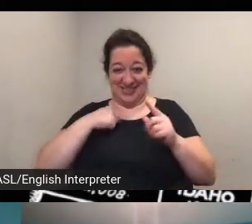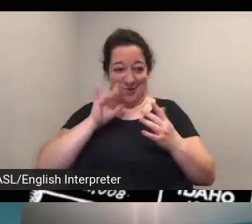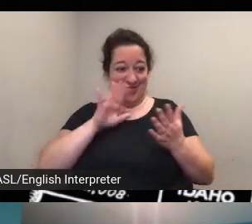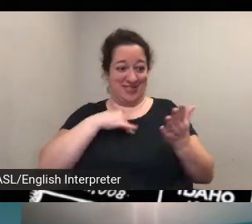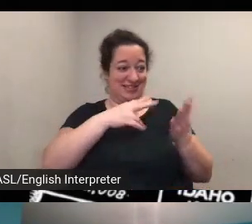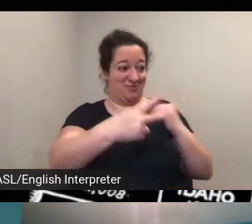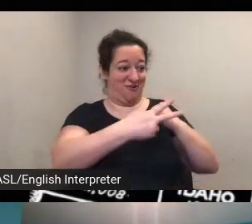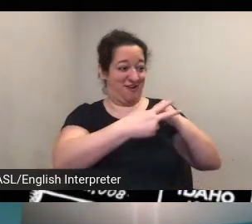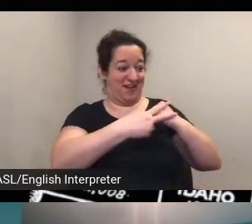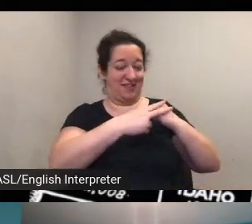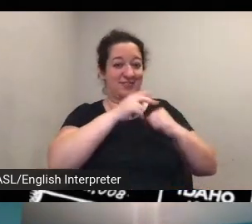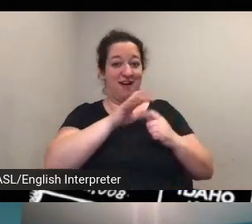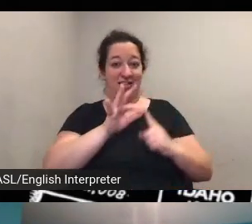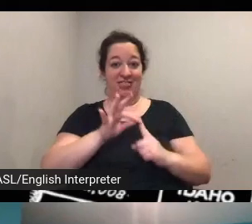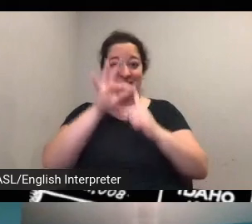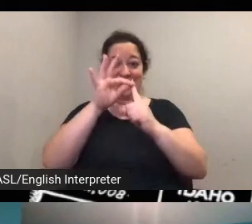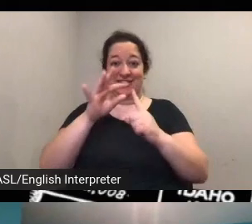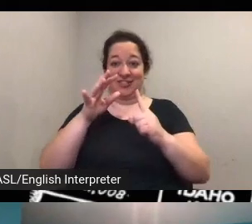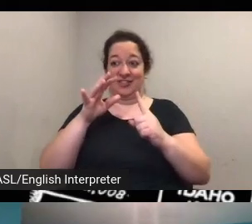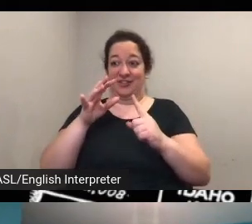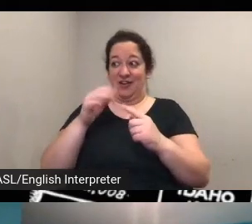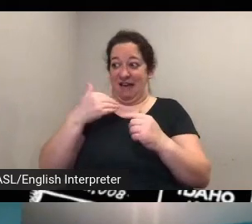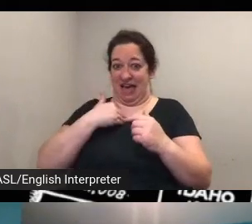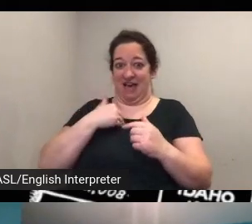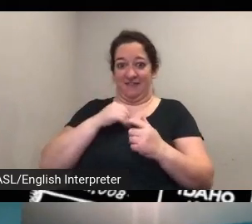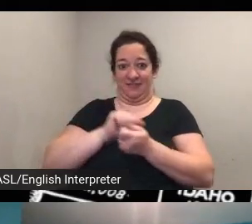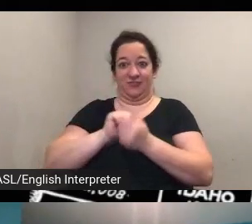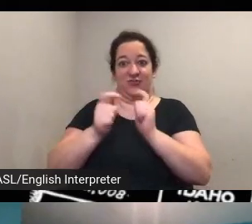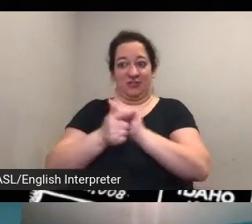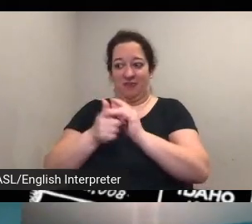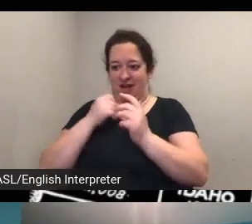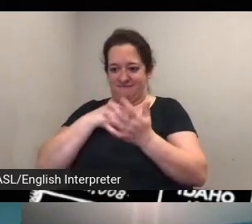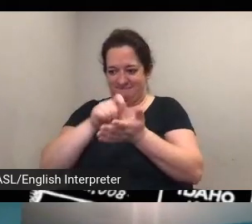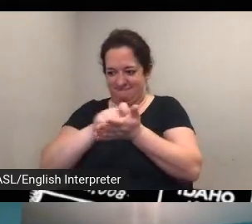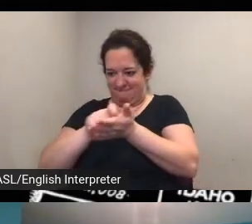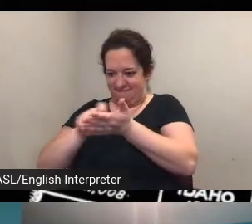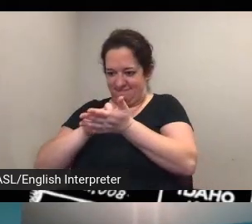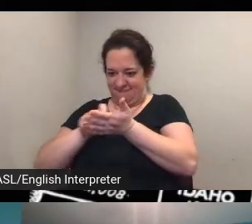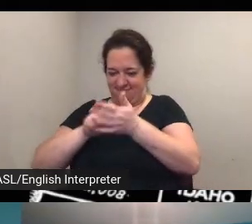a transcription yeah well and um i think even for those